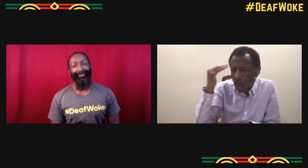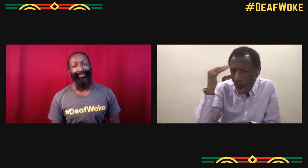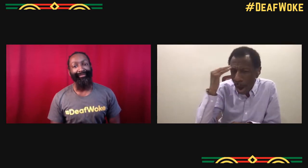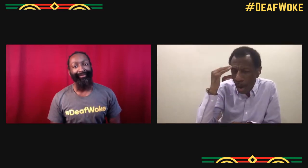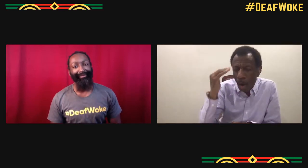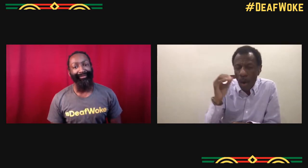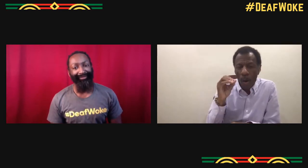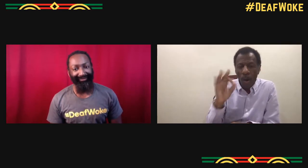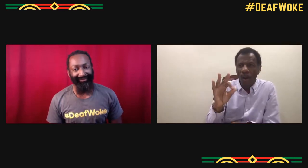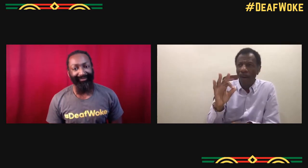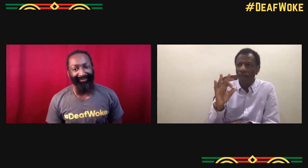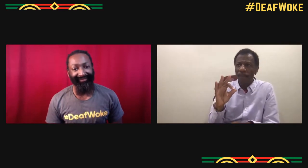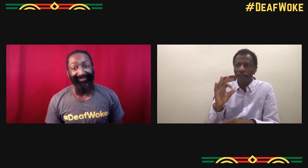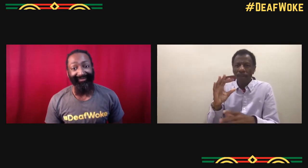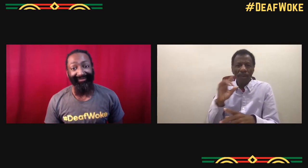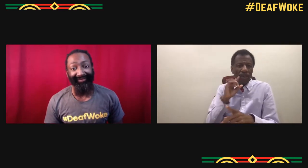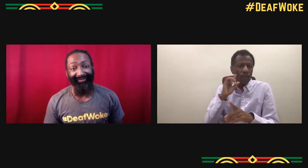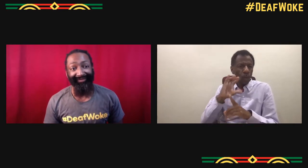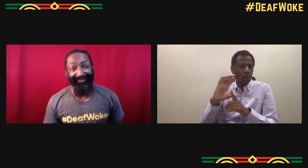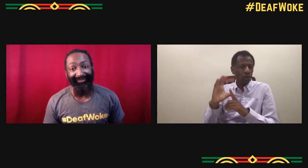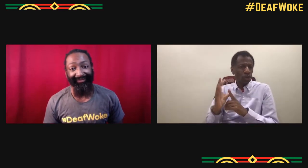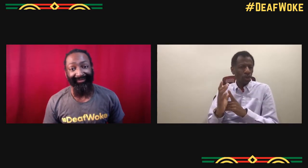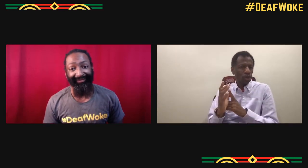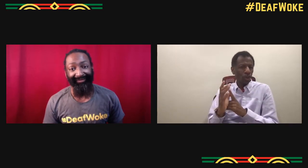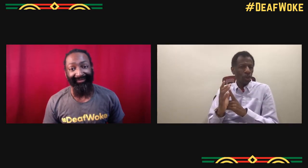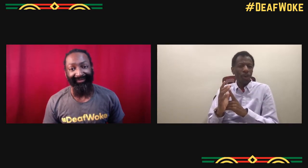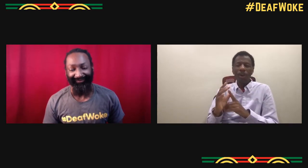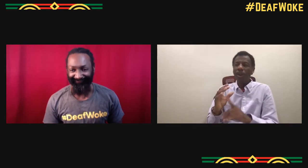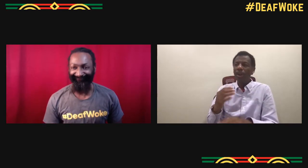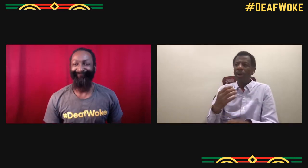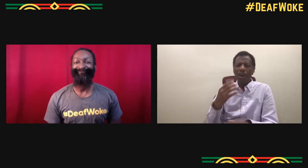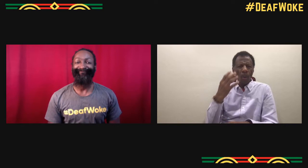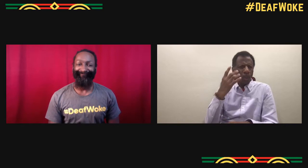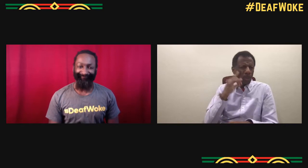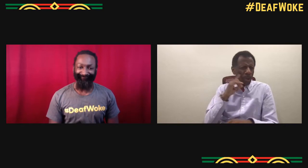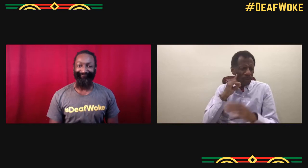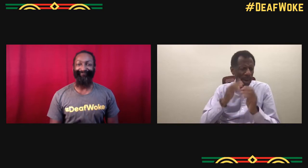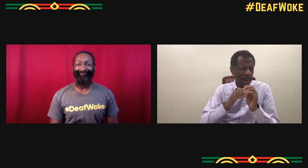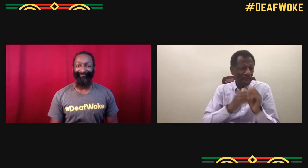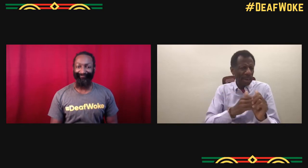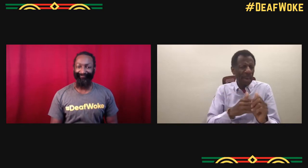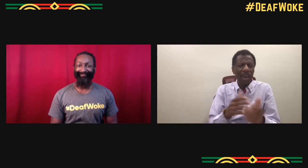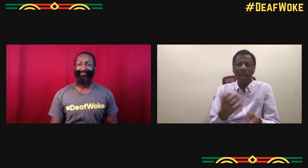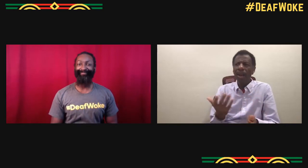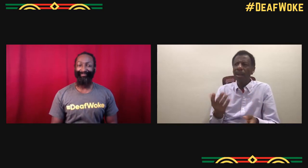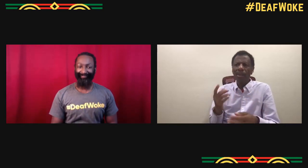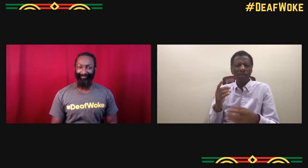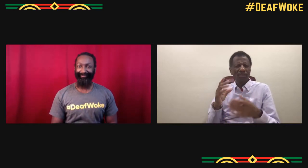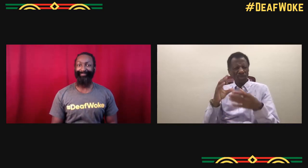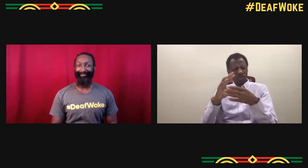and it's a continuous process from there. The industry is not aware of the culture,